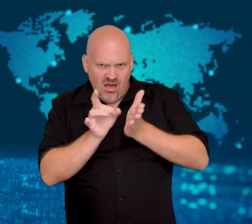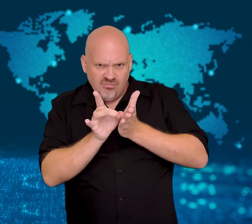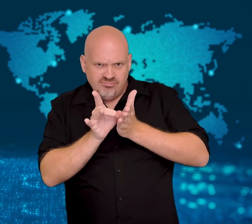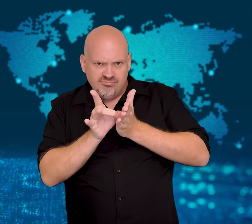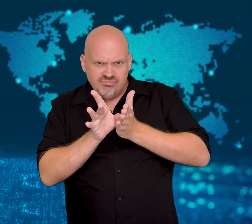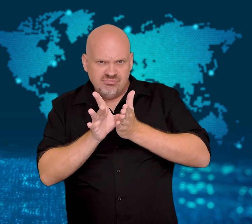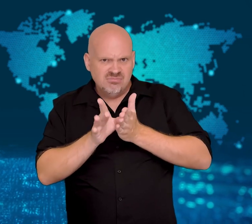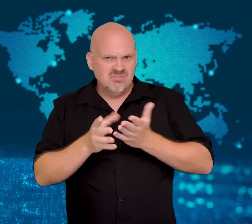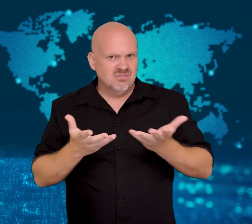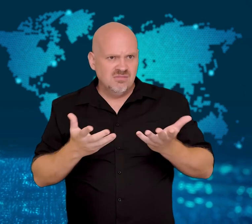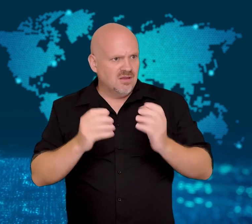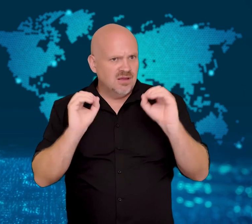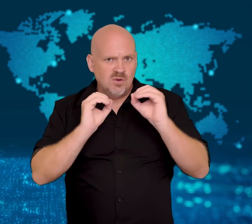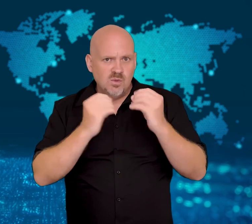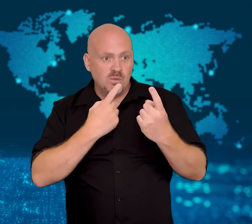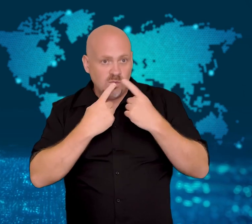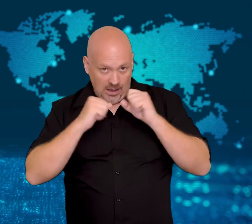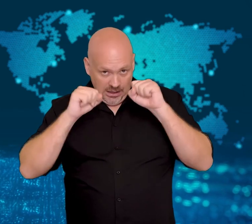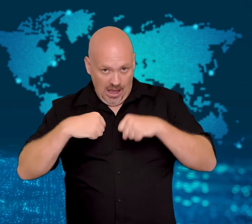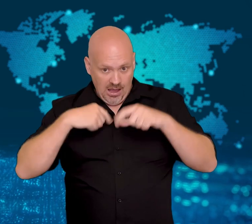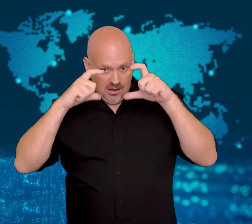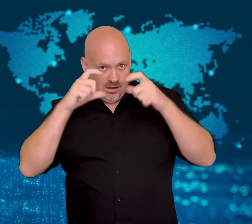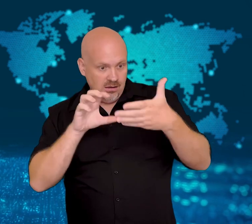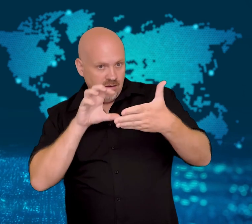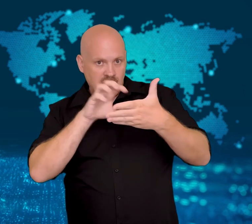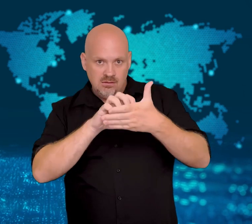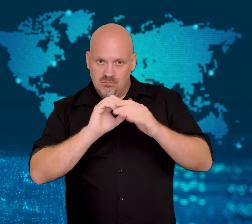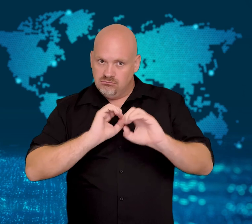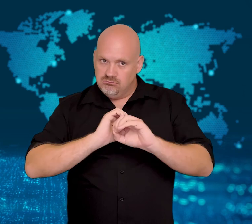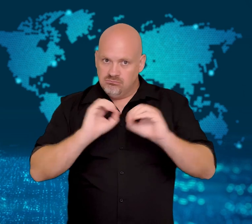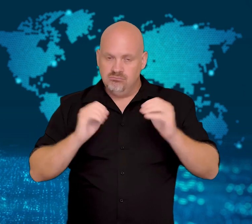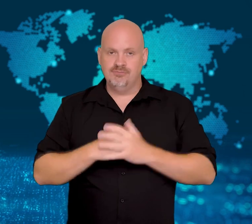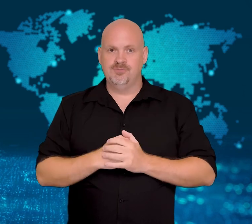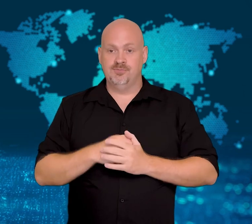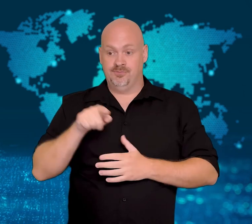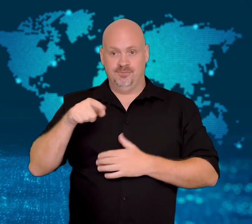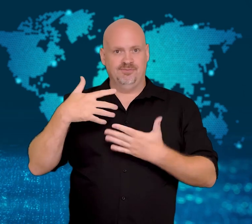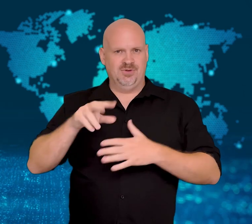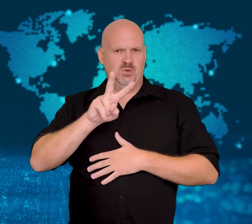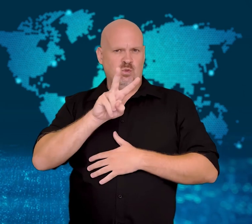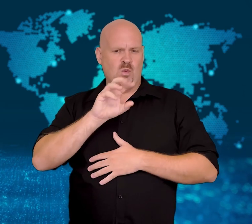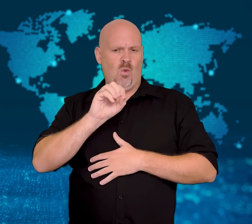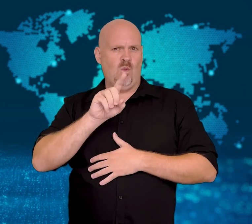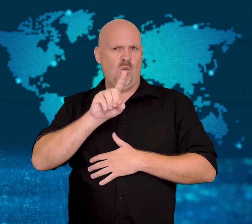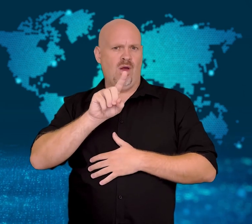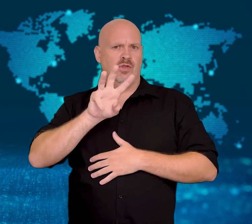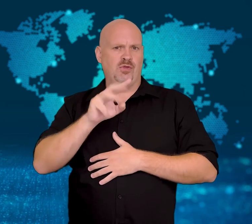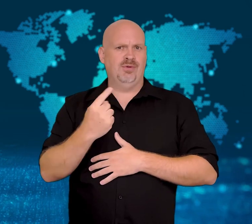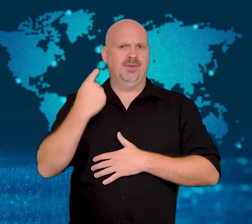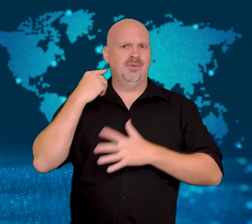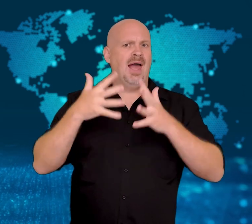and that her prosthetic leg had been edited out.